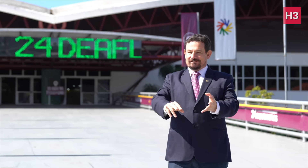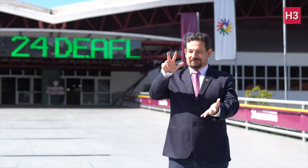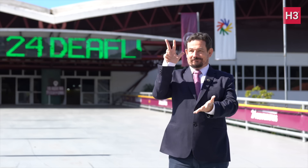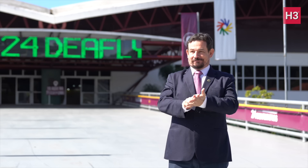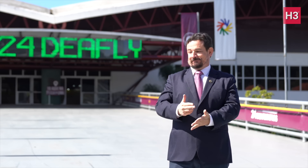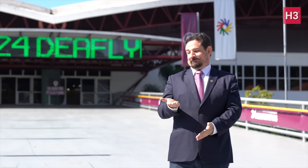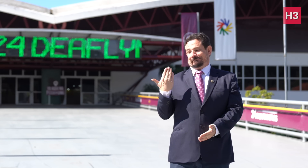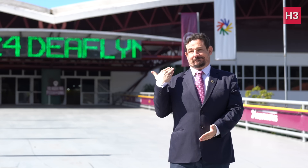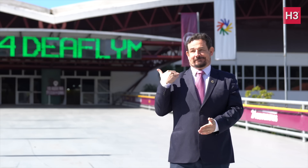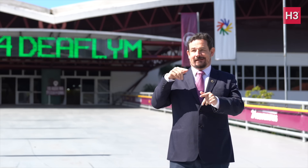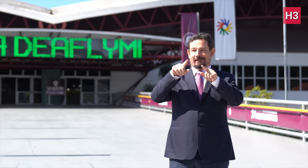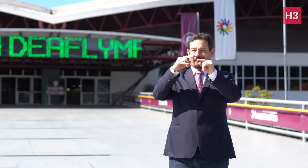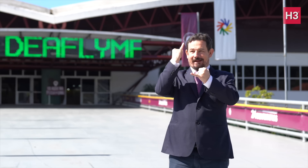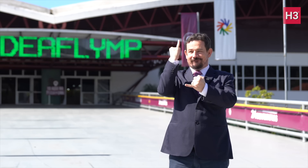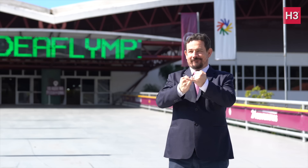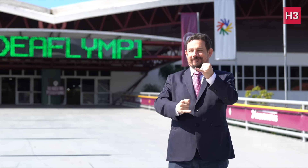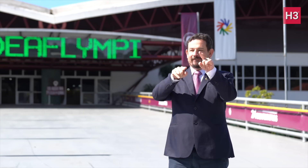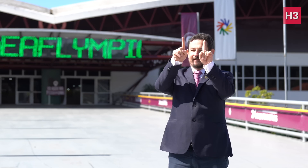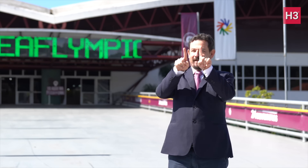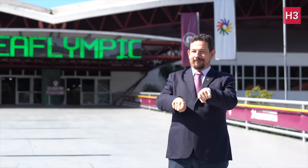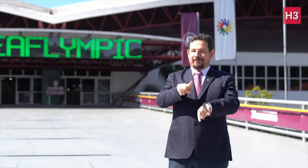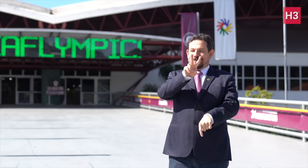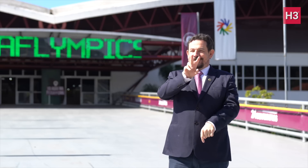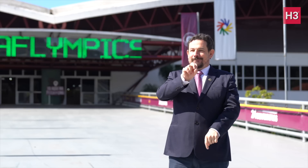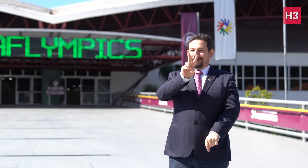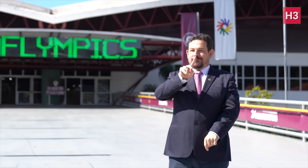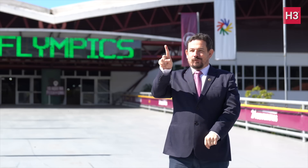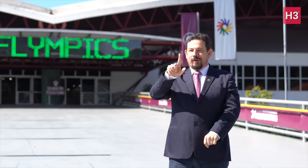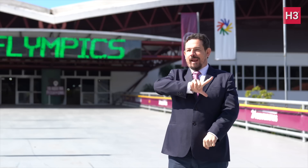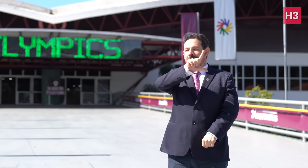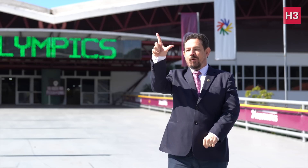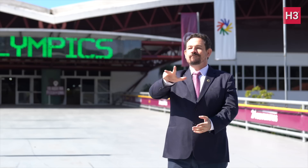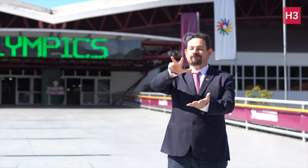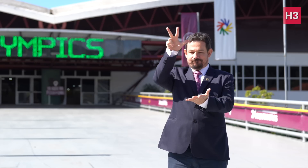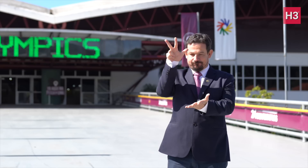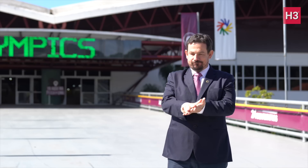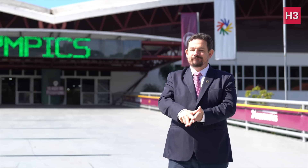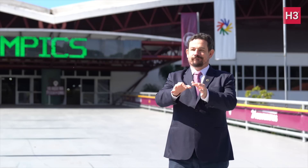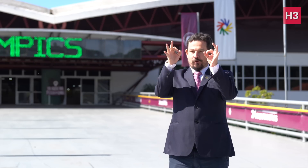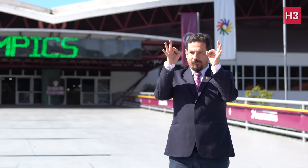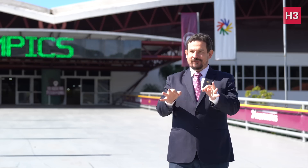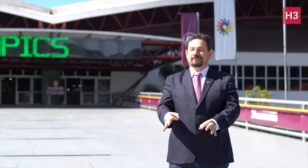it finally became official last November 2021 in Lausanne where it was approved